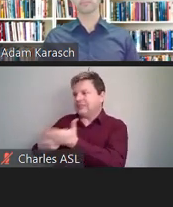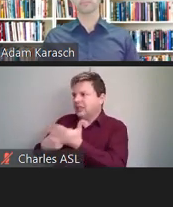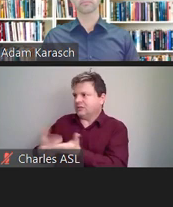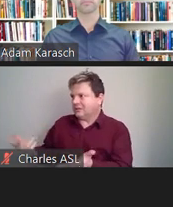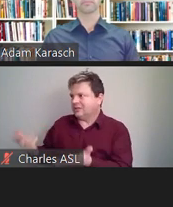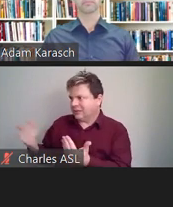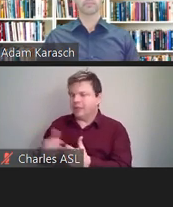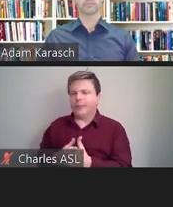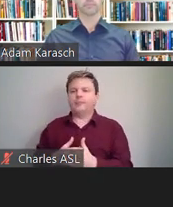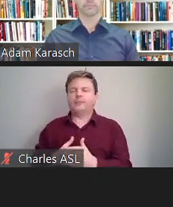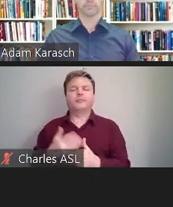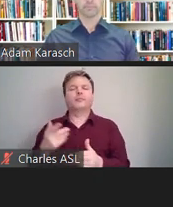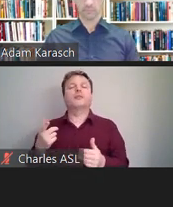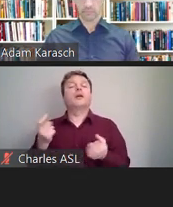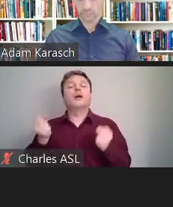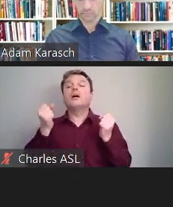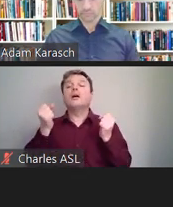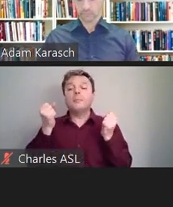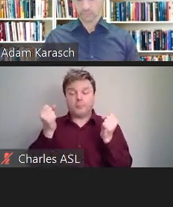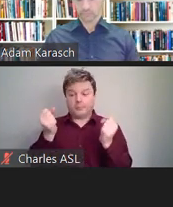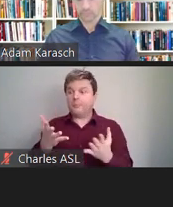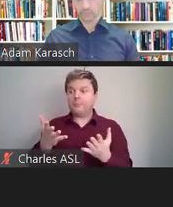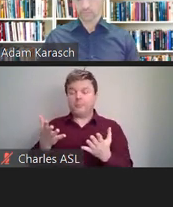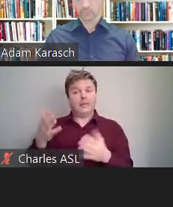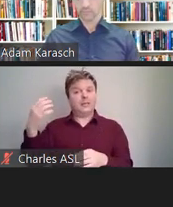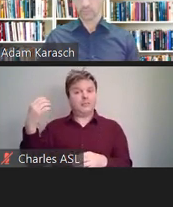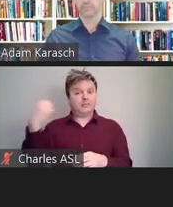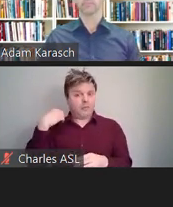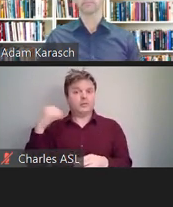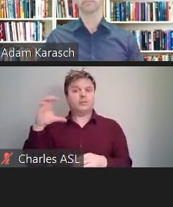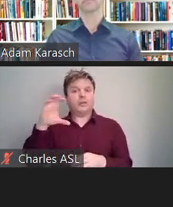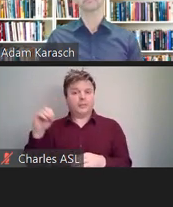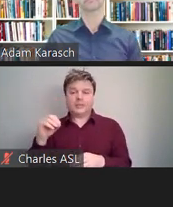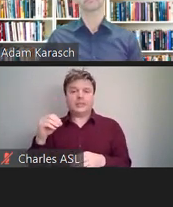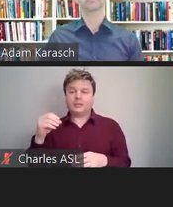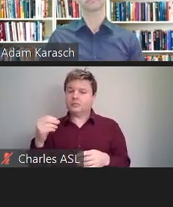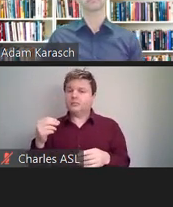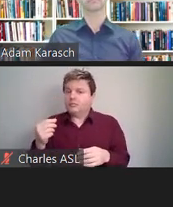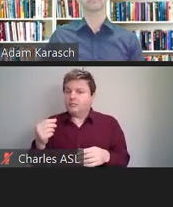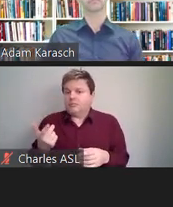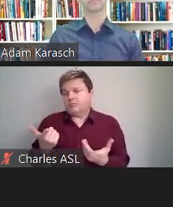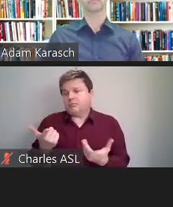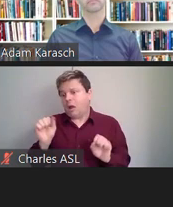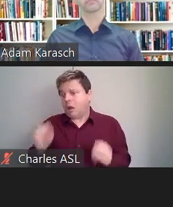but you're not legally obligated to do that. The second thing is employees are not